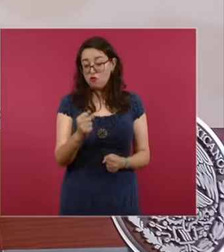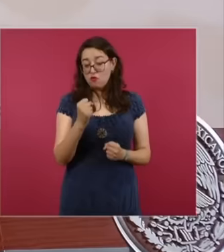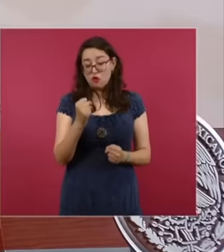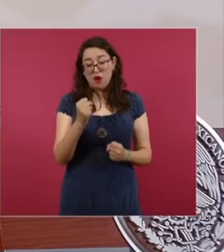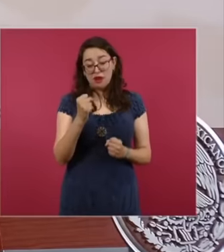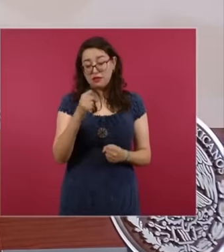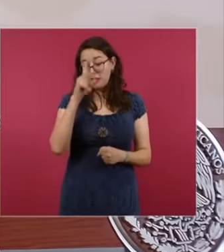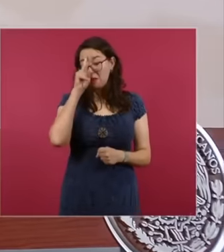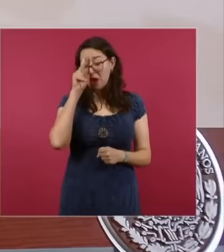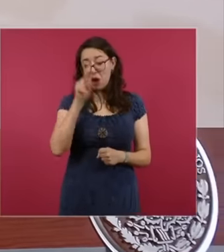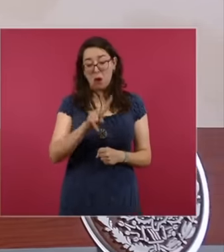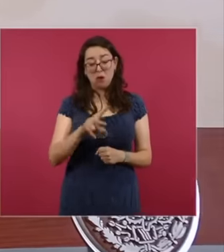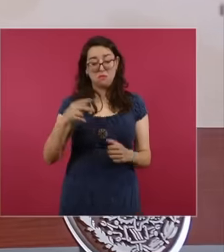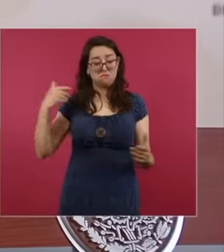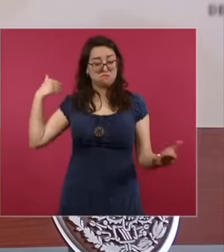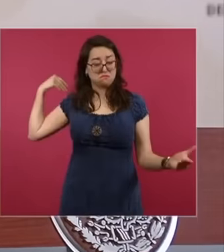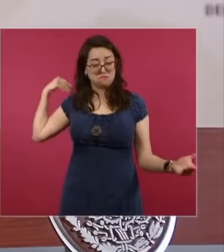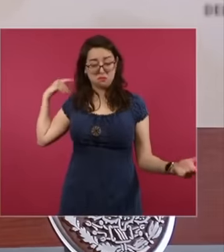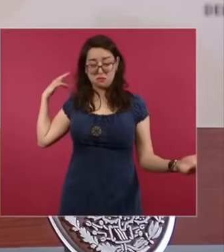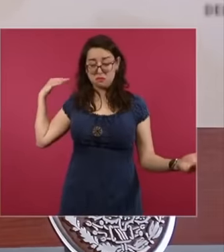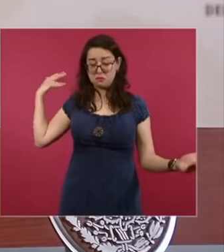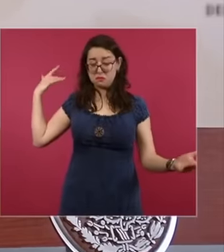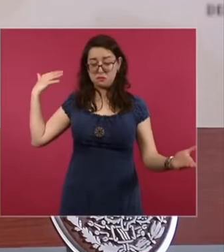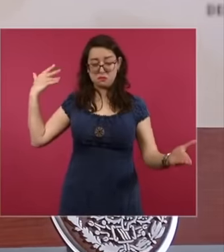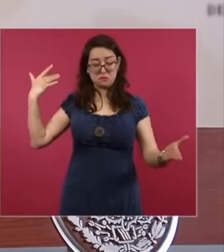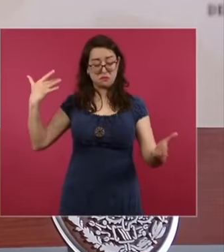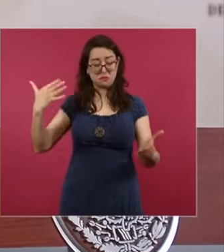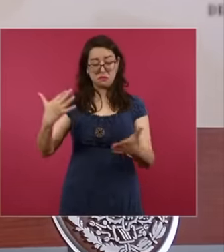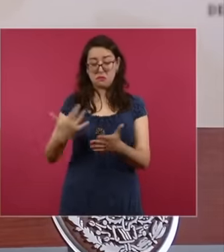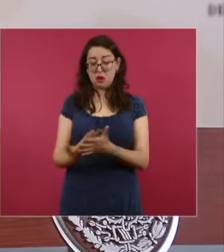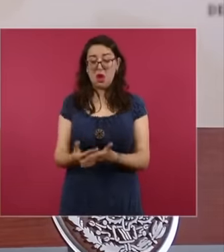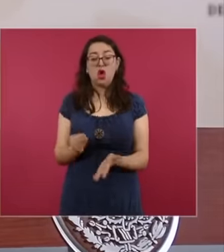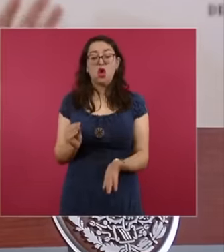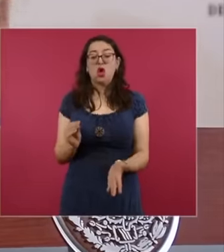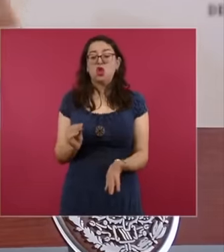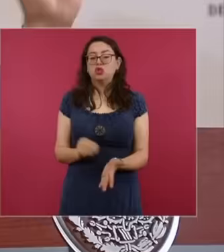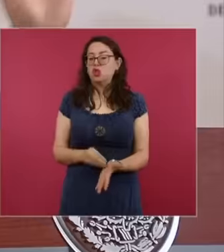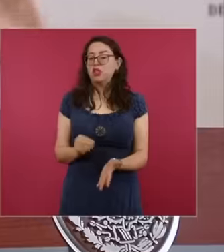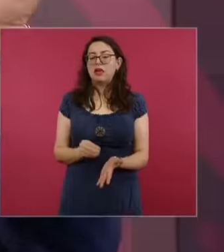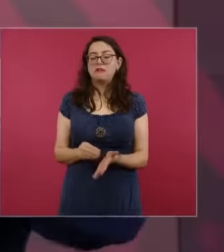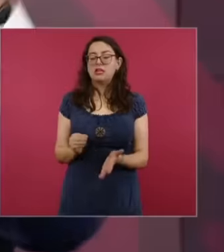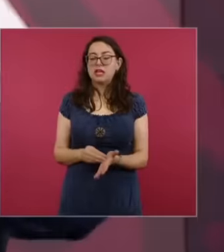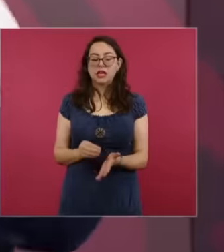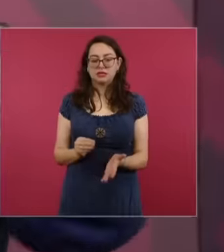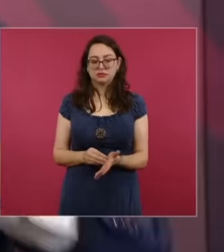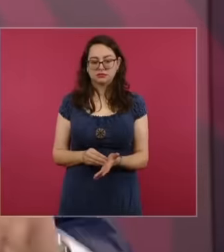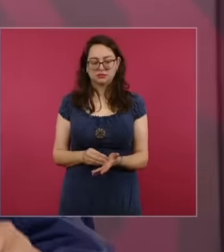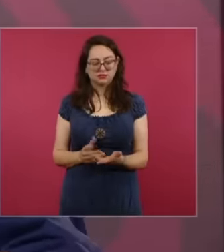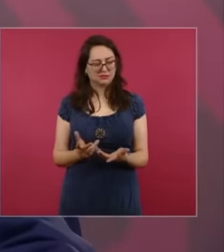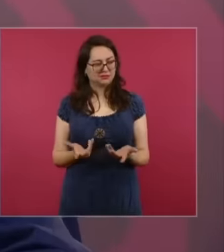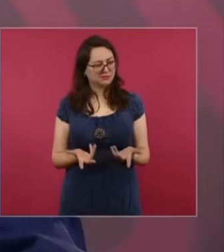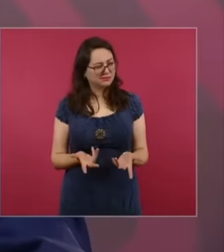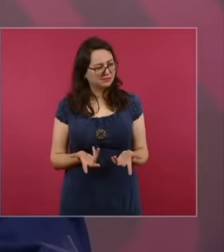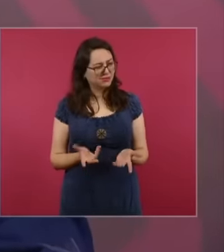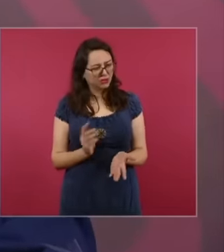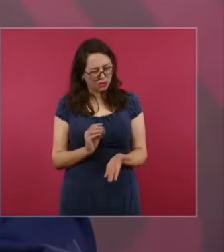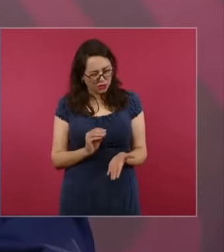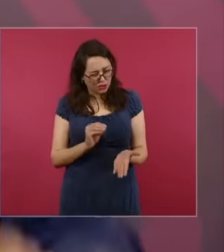It's as if we were